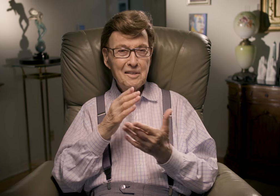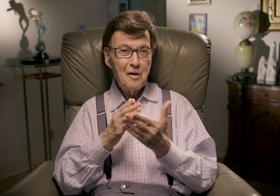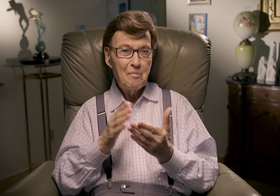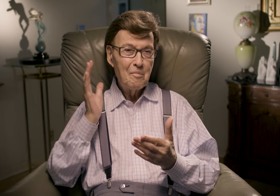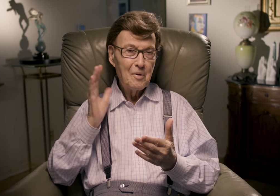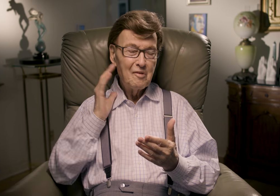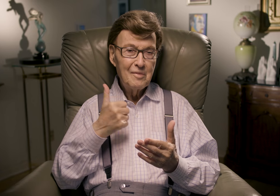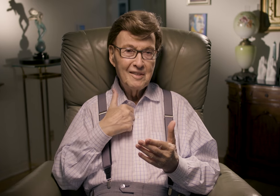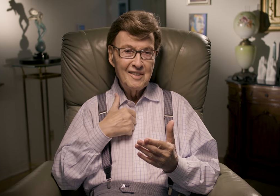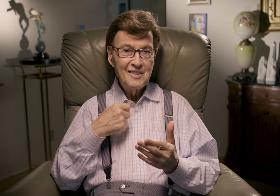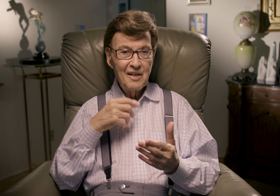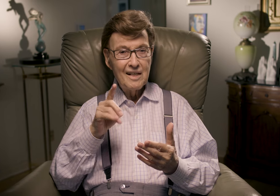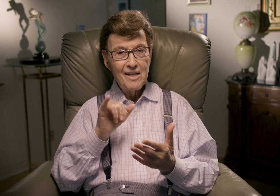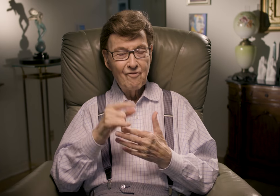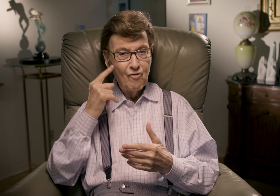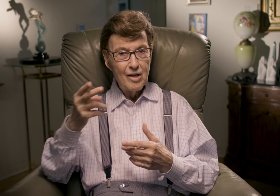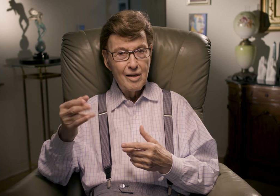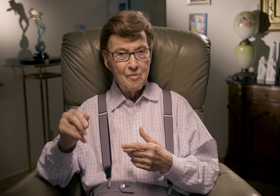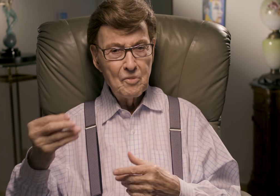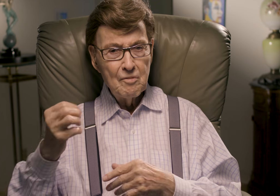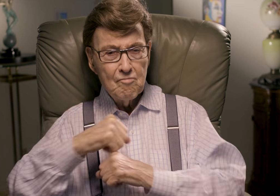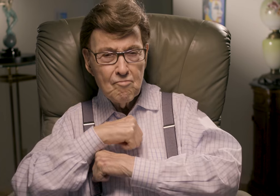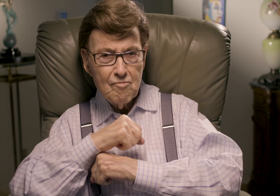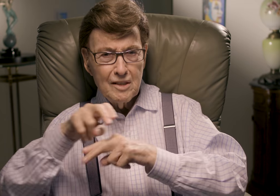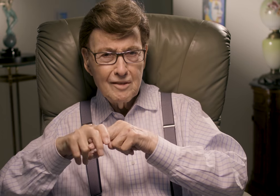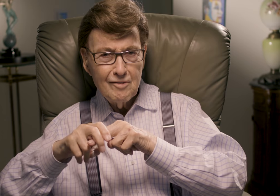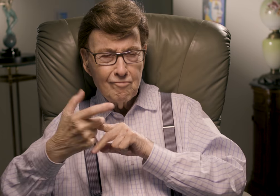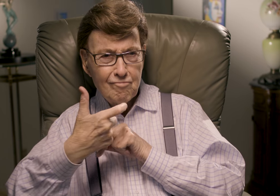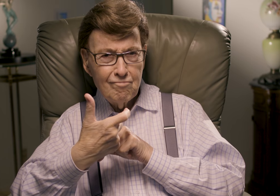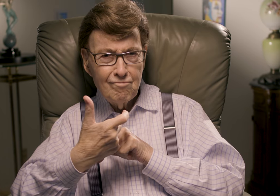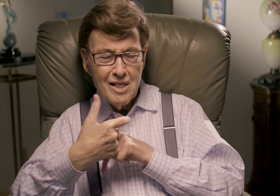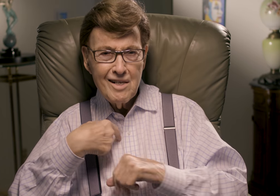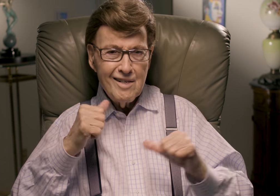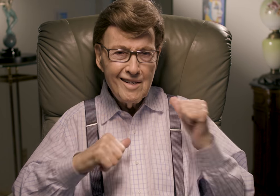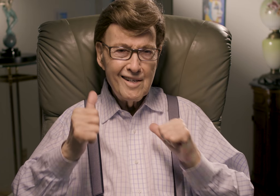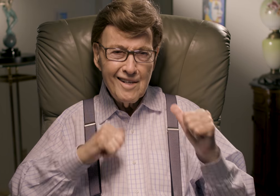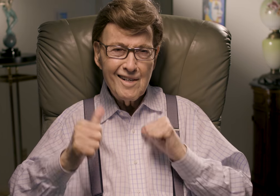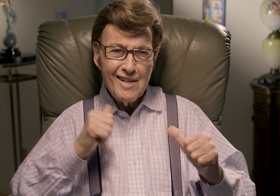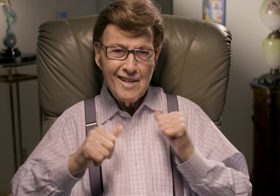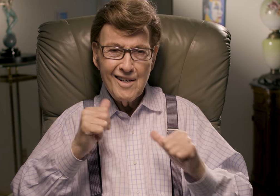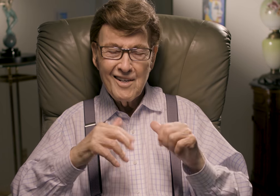I had already done some before, so I knew what to do for him. He sat watching me curiously, as I mimed and mimed.